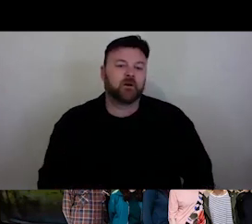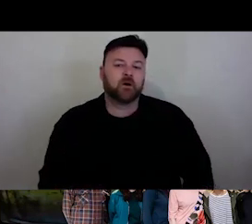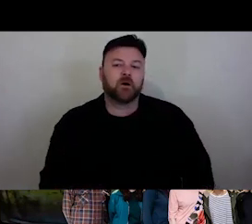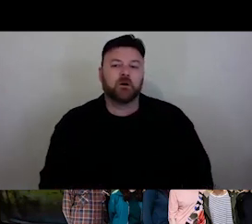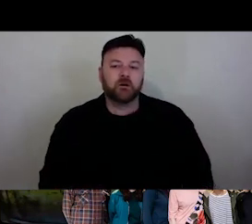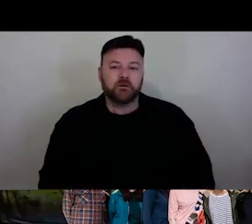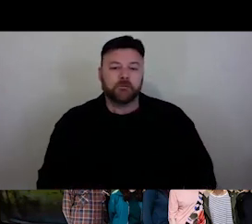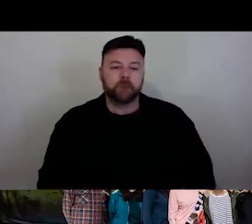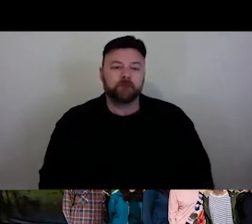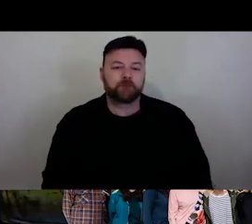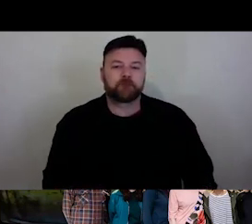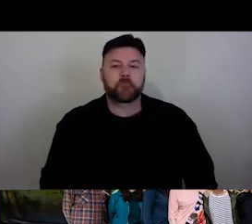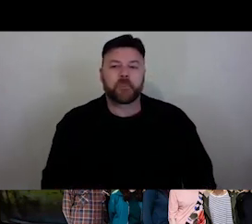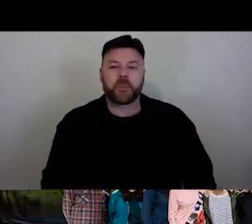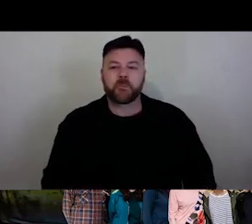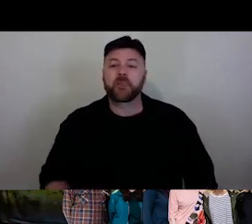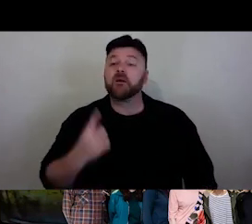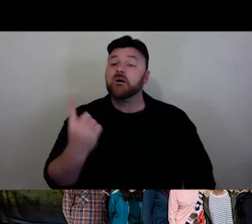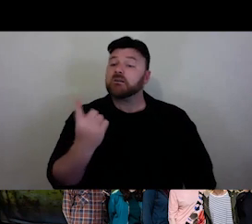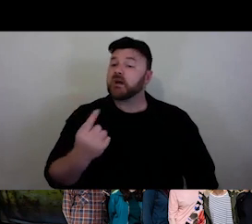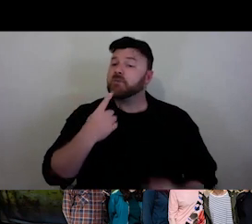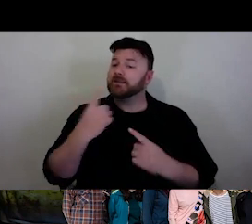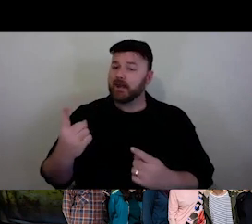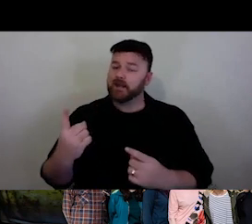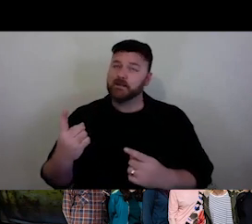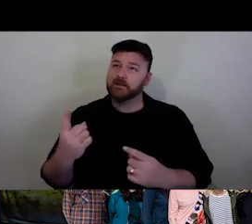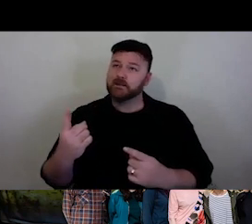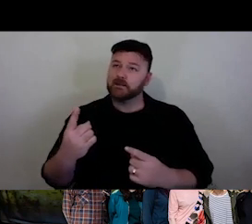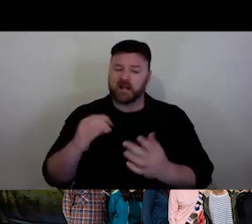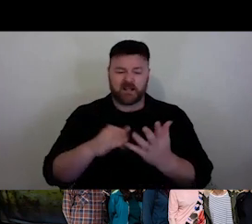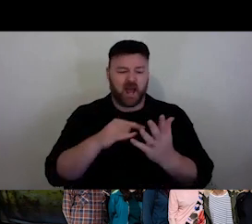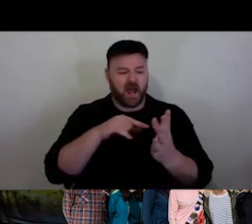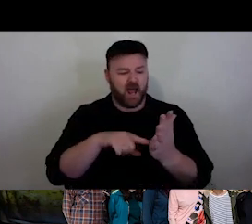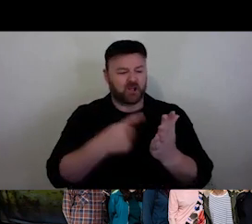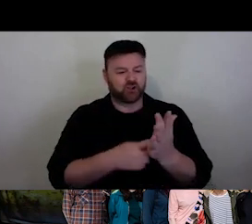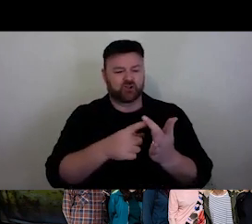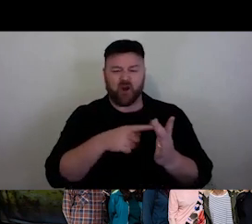Satra famously said "hell is other people" and he is right. As Meryl Streep taught us in the movie It is